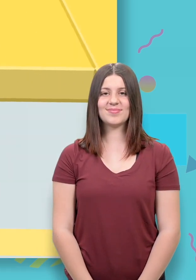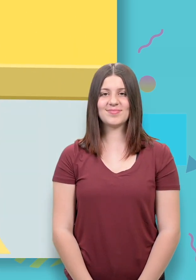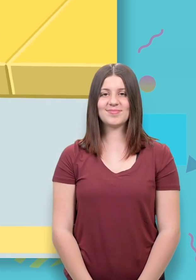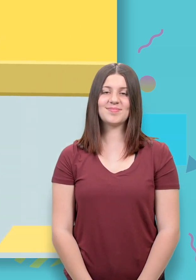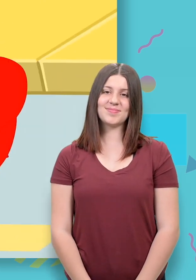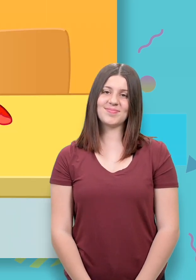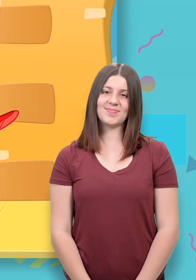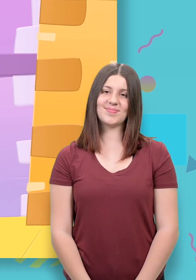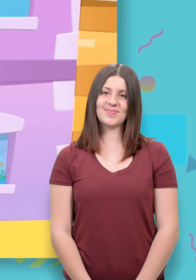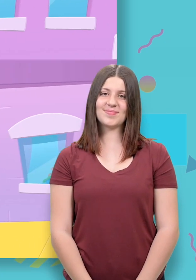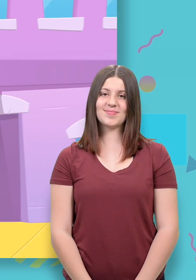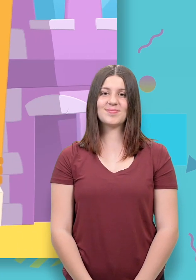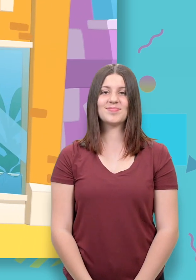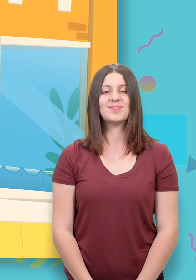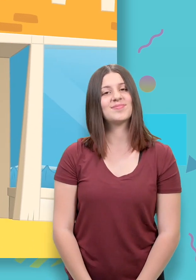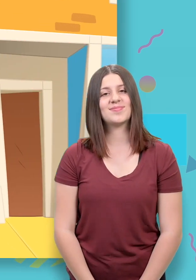[transformation sound] Pterodactyl!